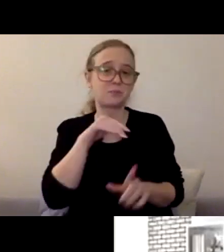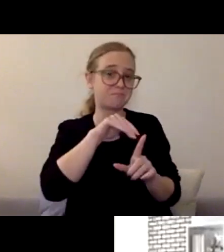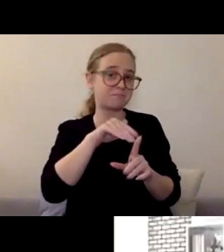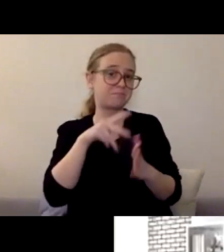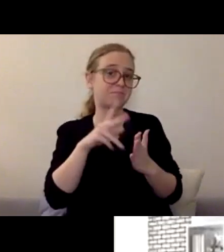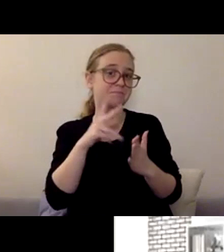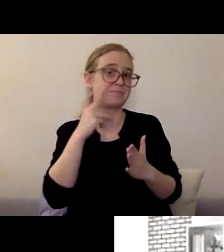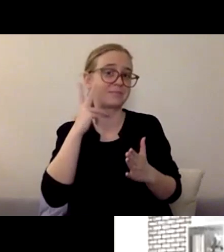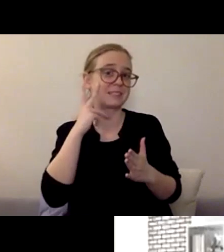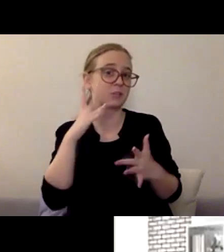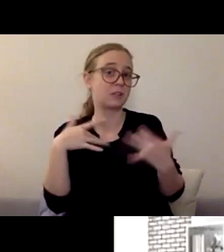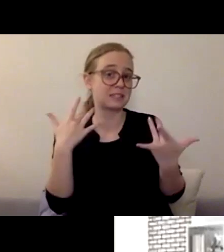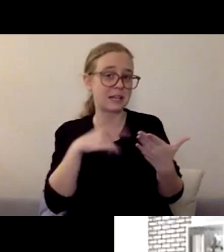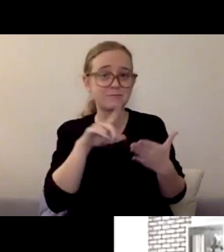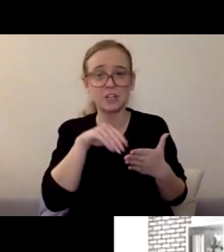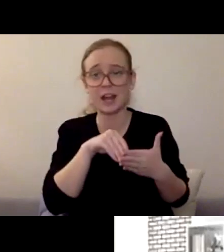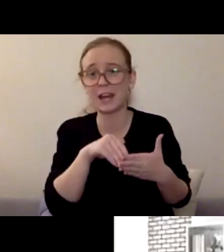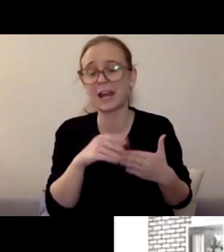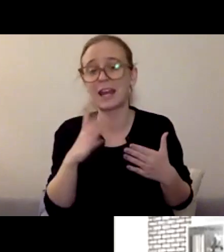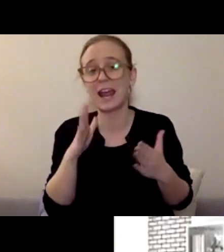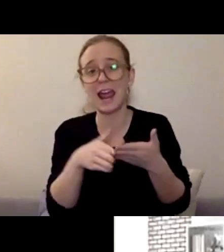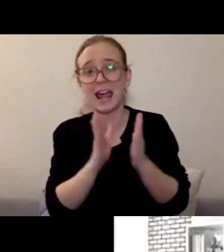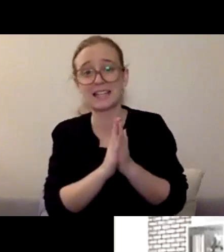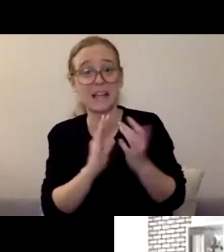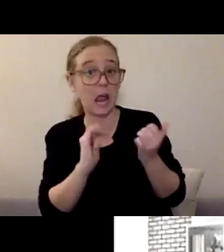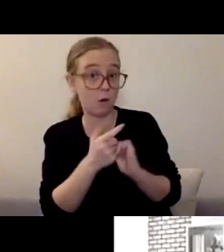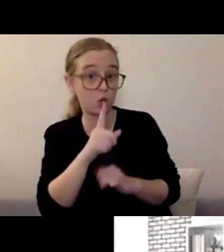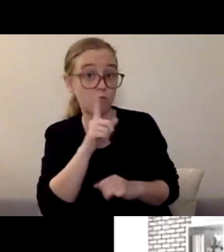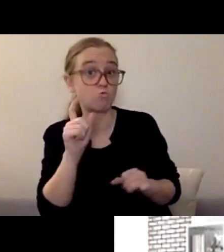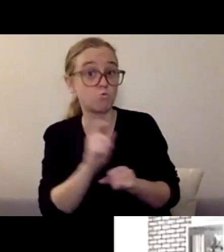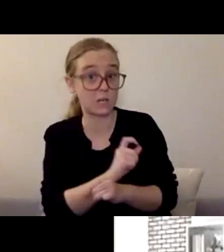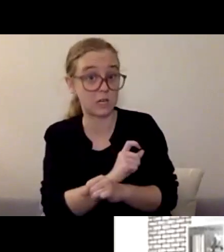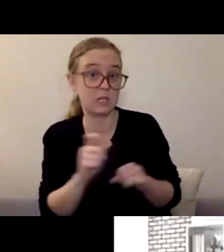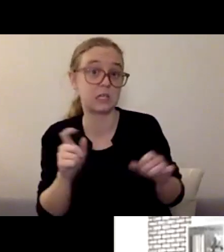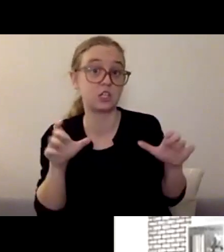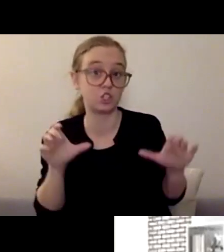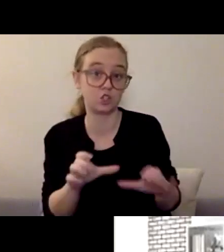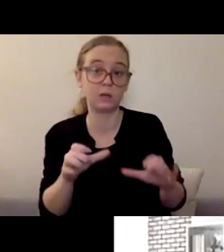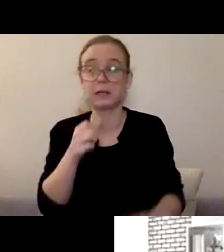just, how are you really doing? Not the "I'm fine" but really how are you, like asking a few times until they're like,